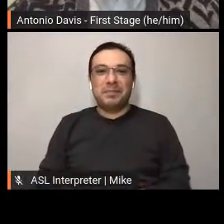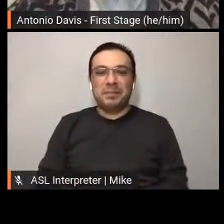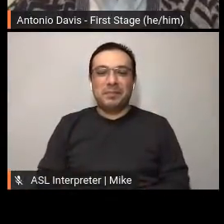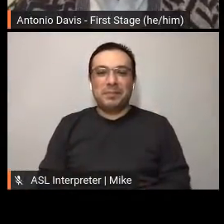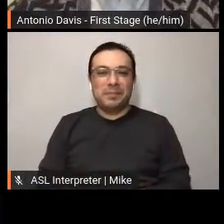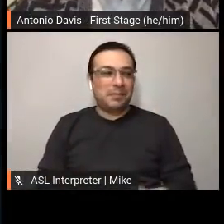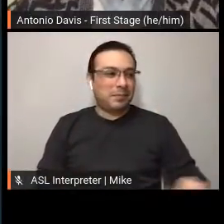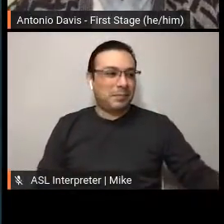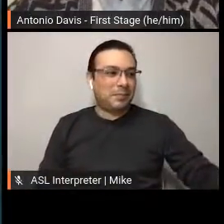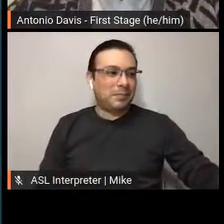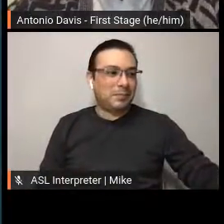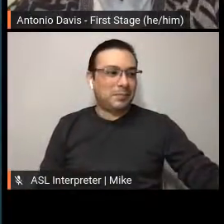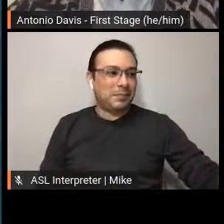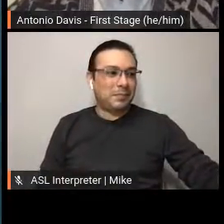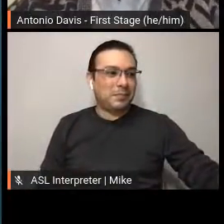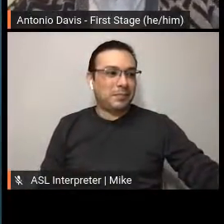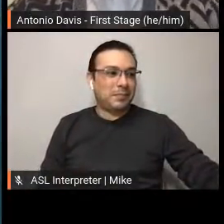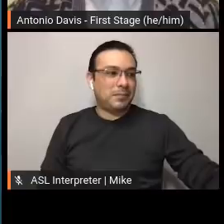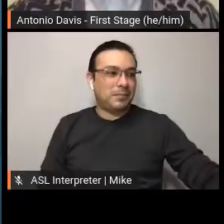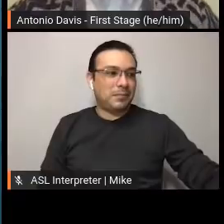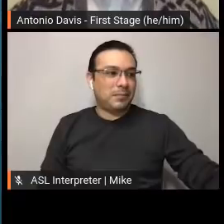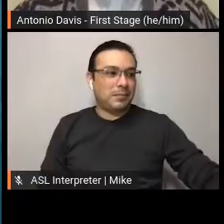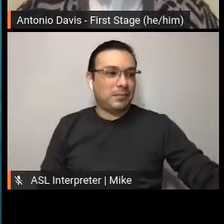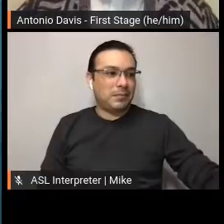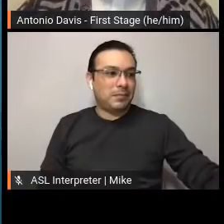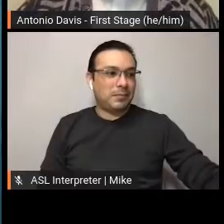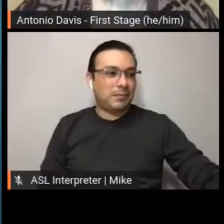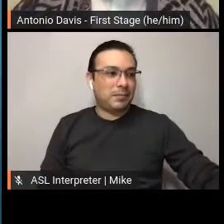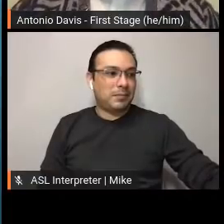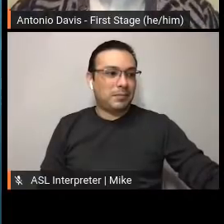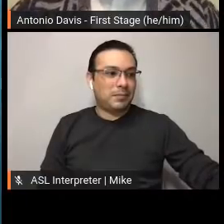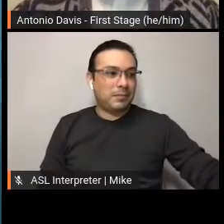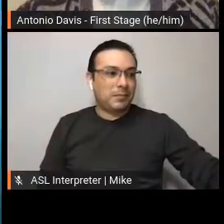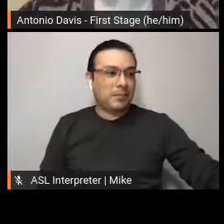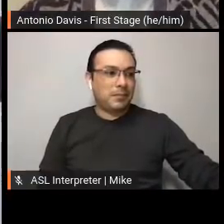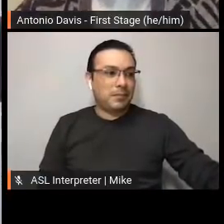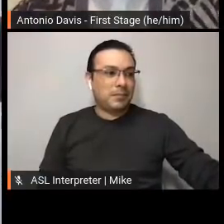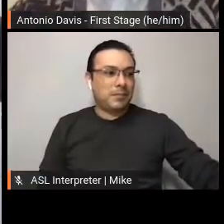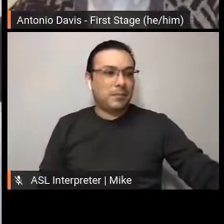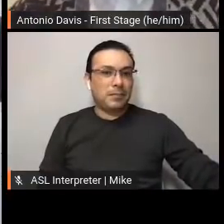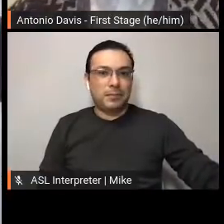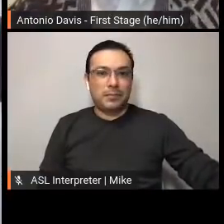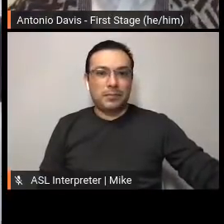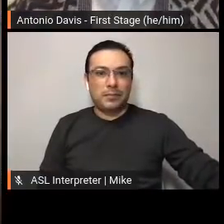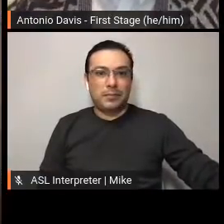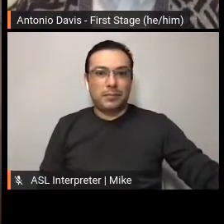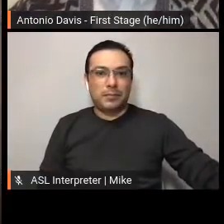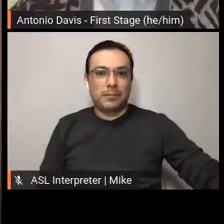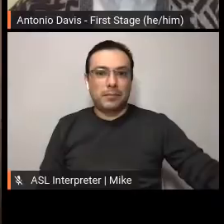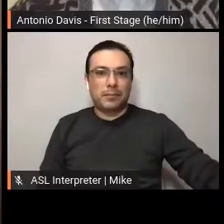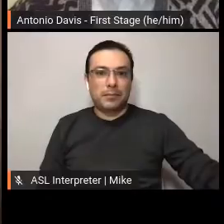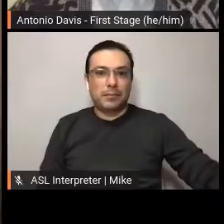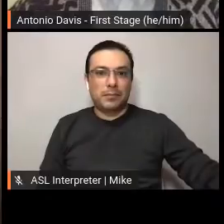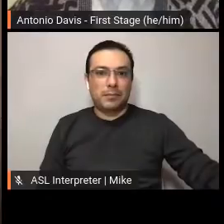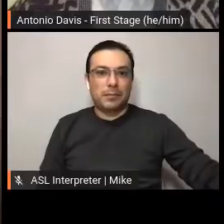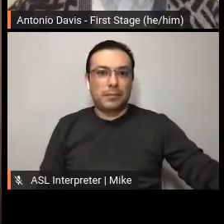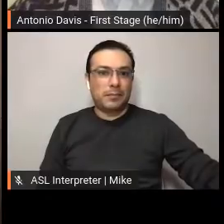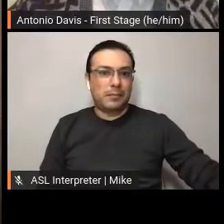VIDEO: It's tough for a lot of people; Especially now, more than ever.